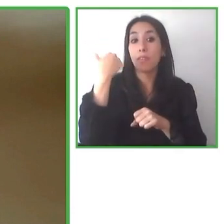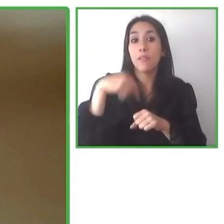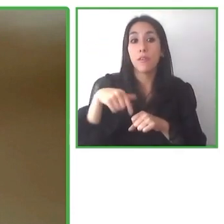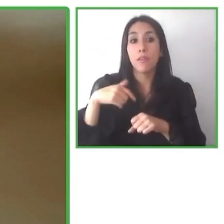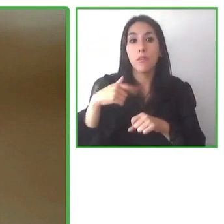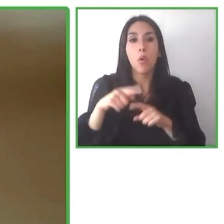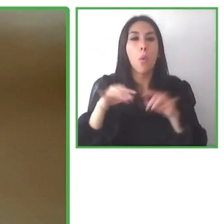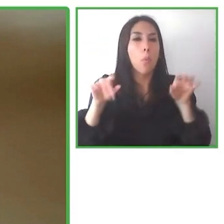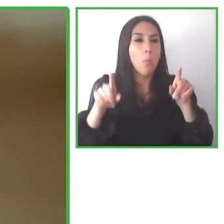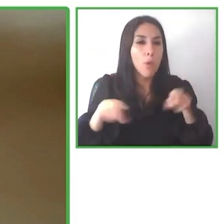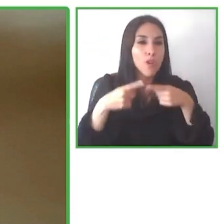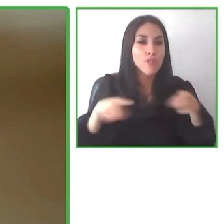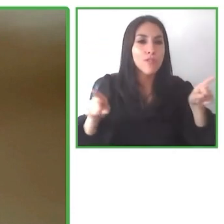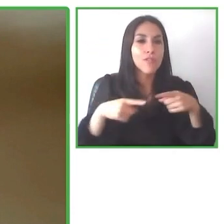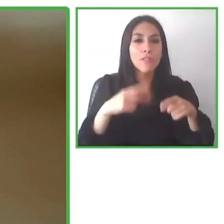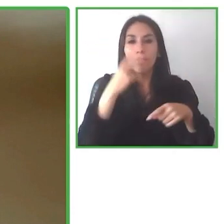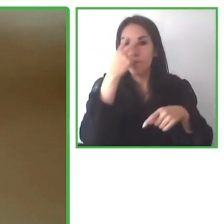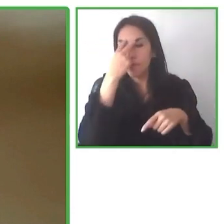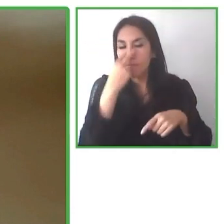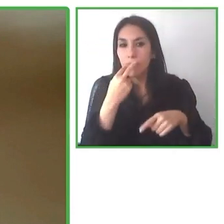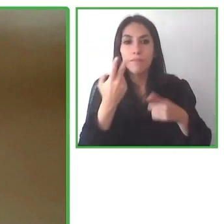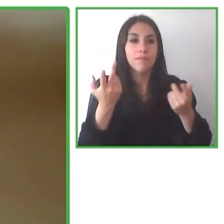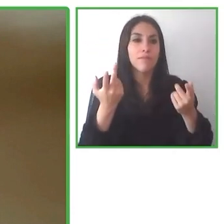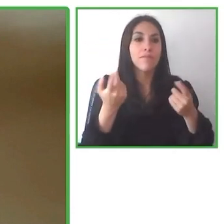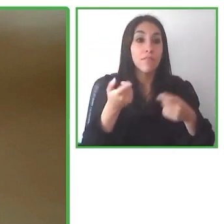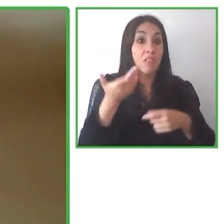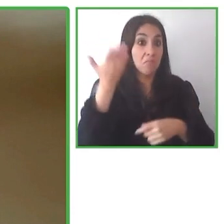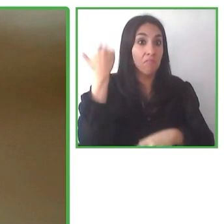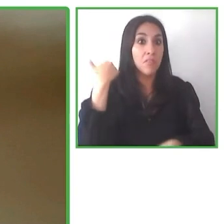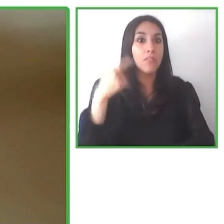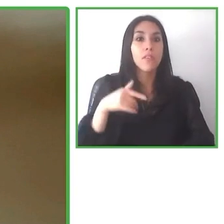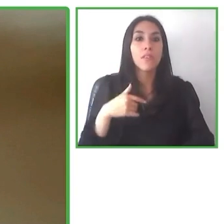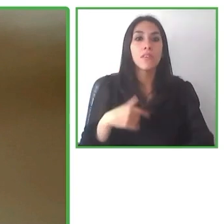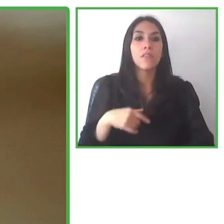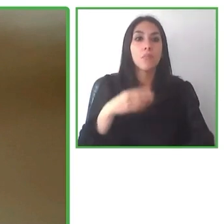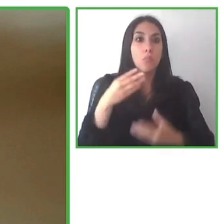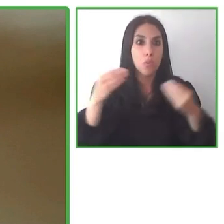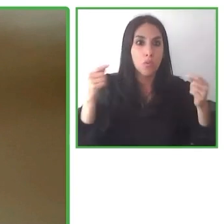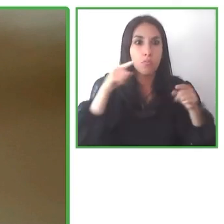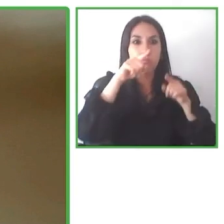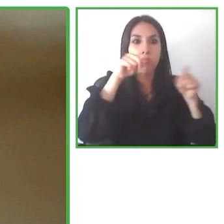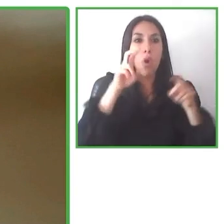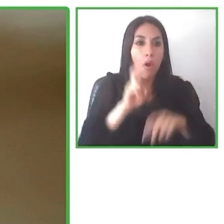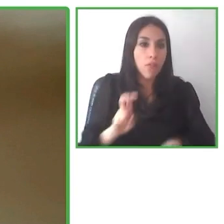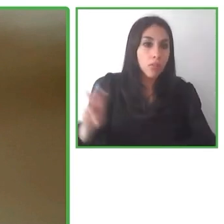music school teaching and he felt that he wanted everyone